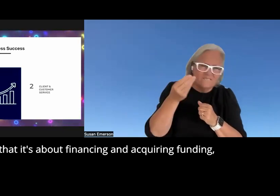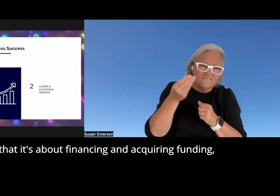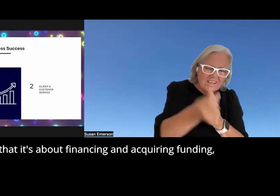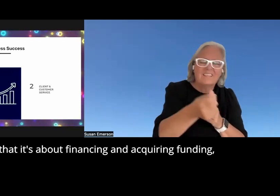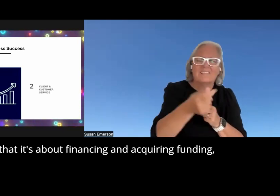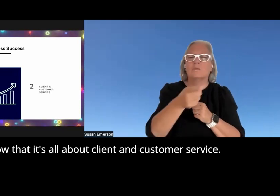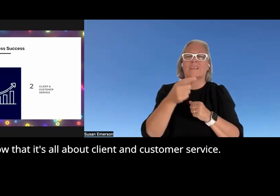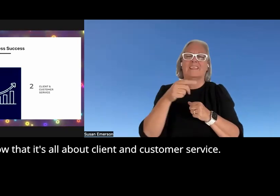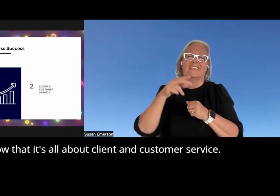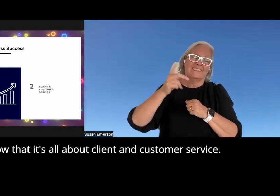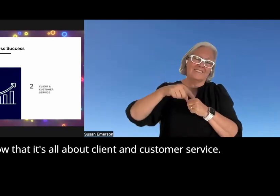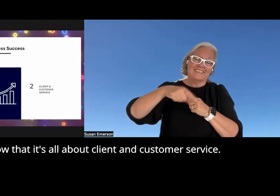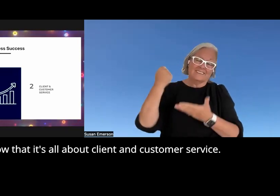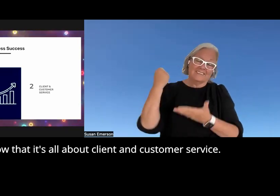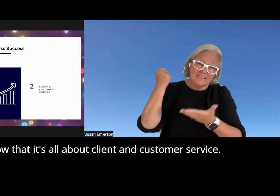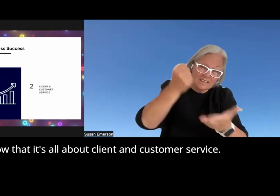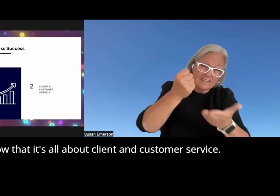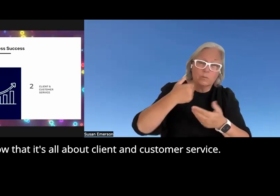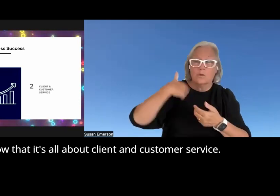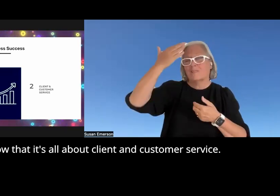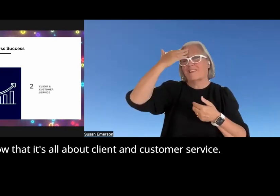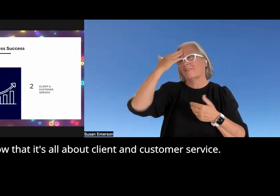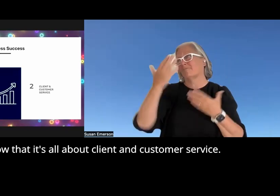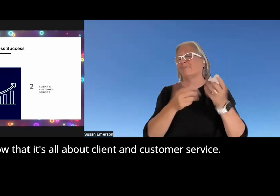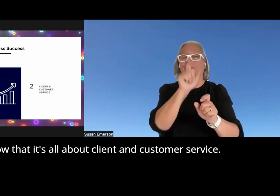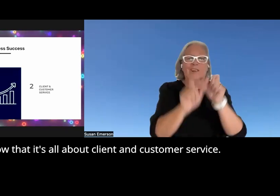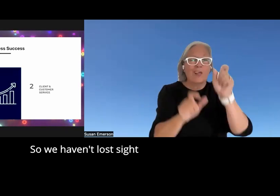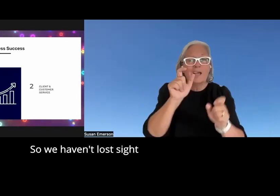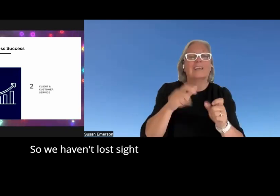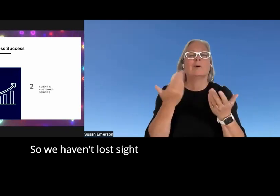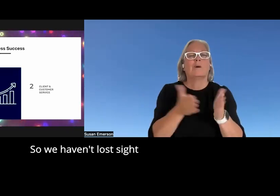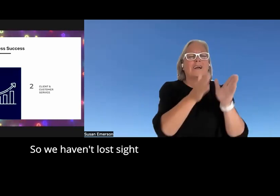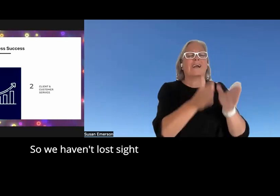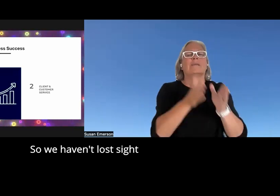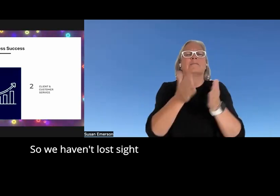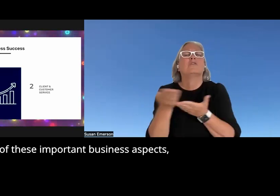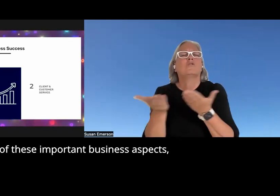funding and we know that it's all about client and customer service so we haven't lost sight of these